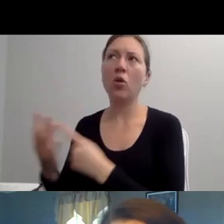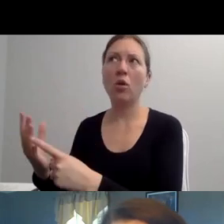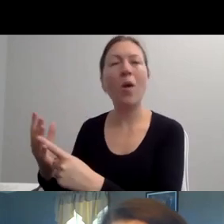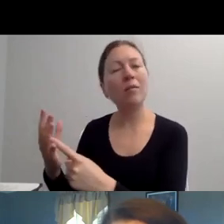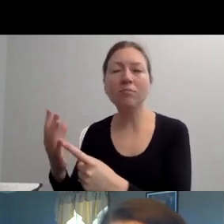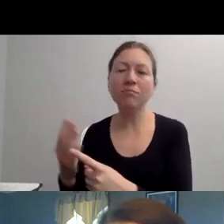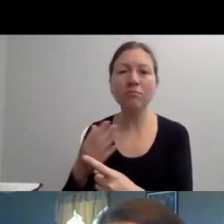OPPORTUNITY.